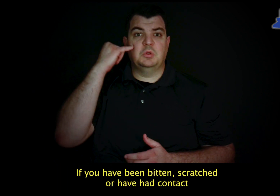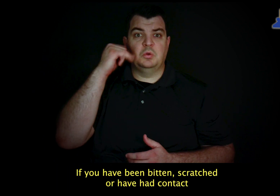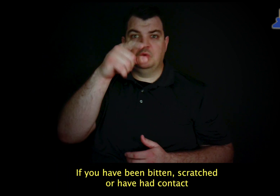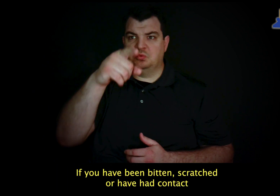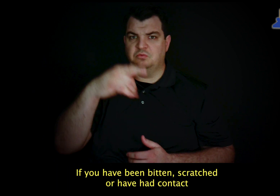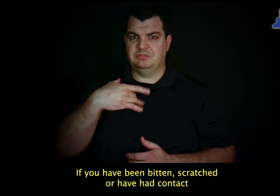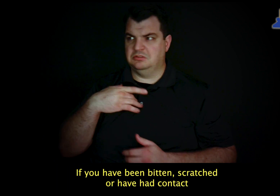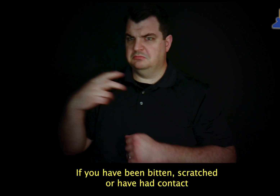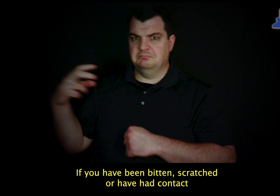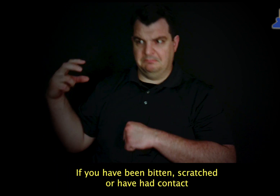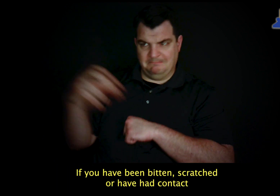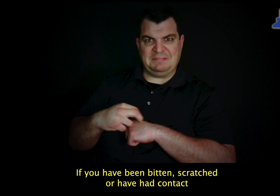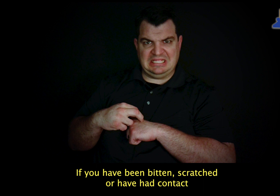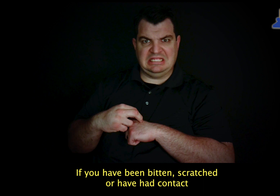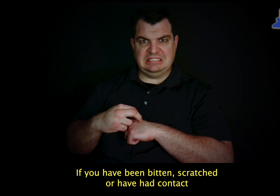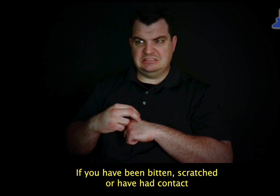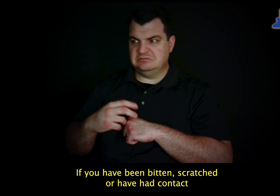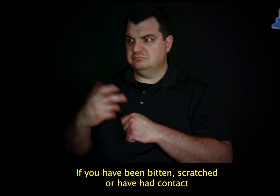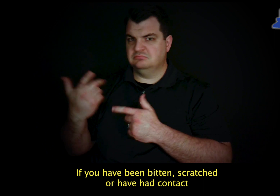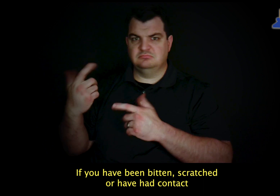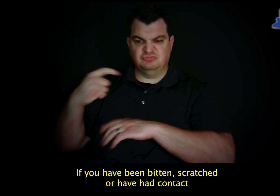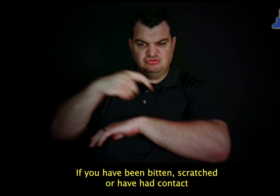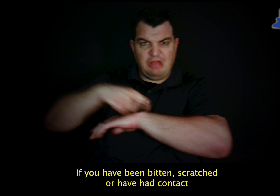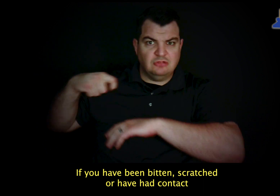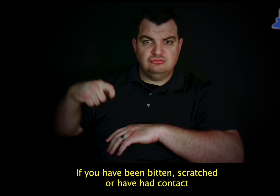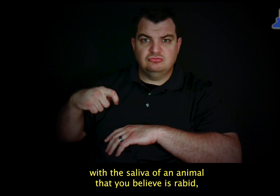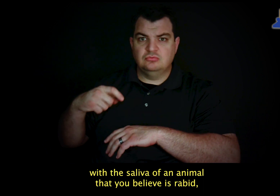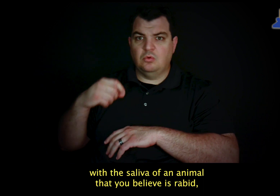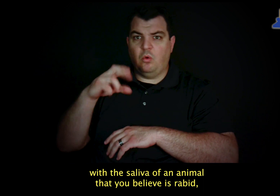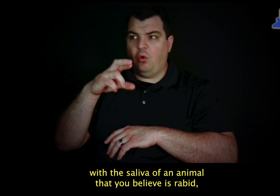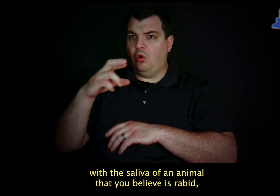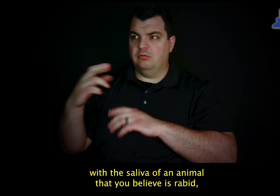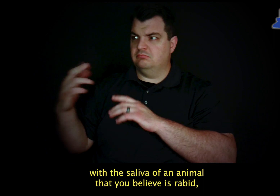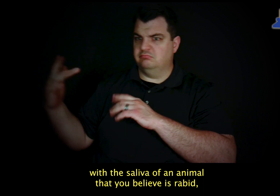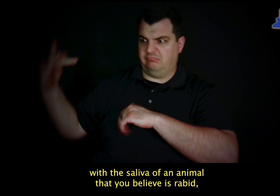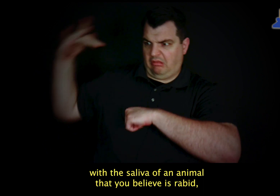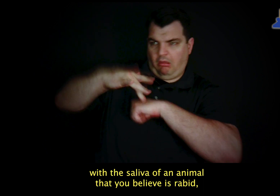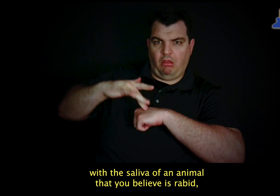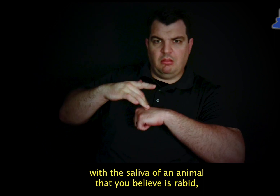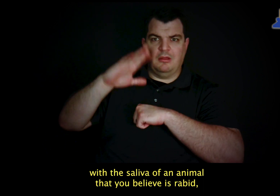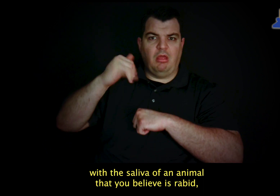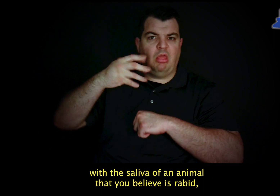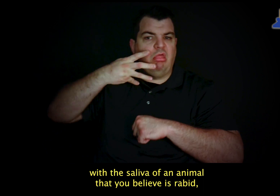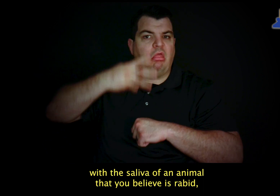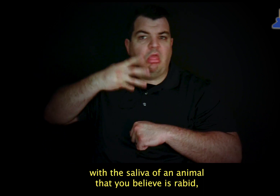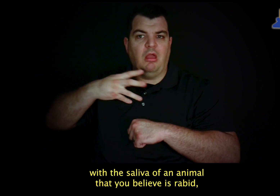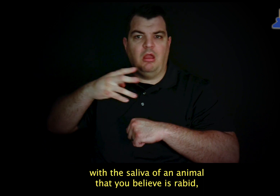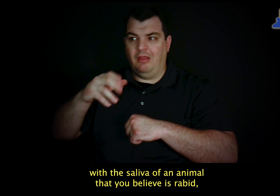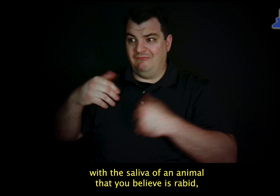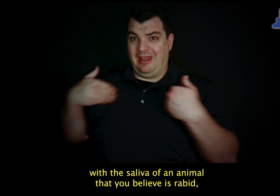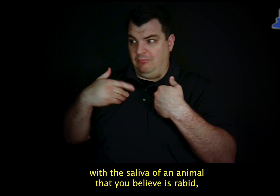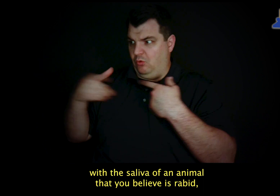If you have been bitten, scratched or have had contact with the saliva of an animal that you believe is rabid,